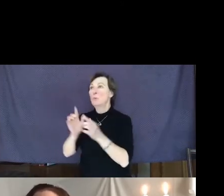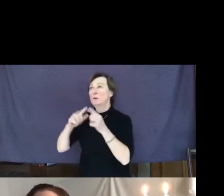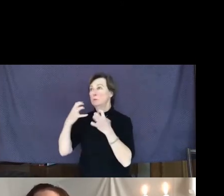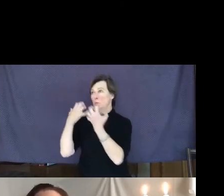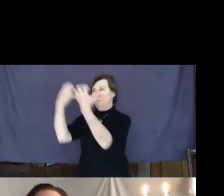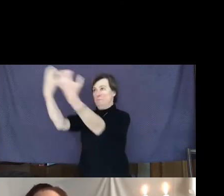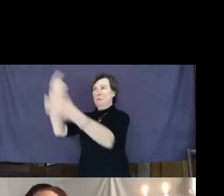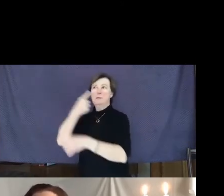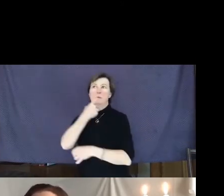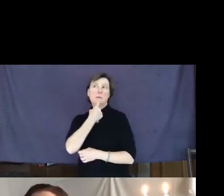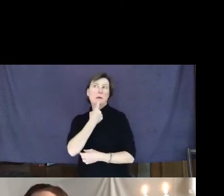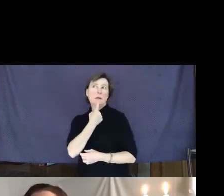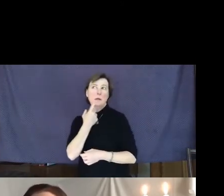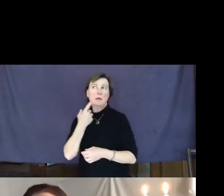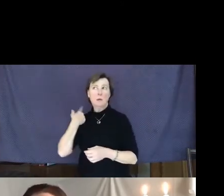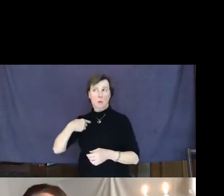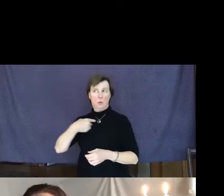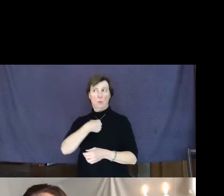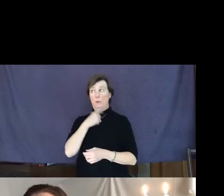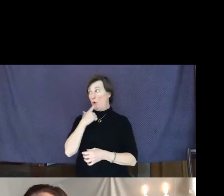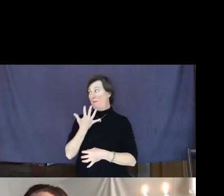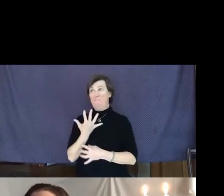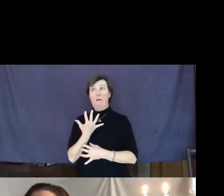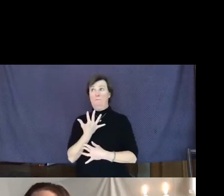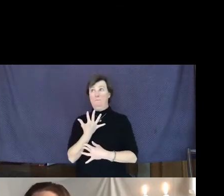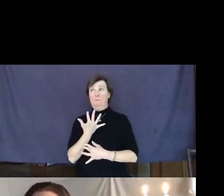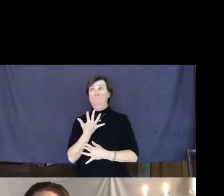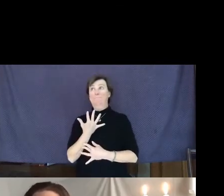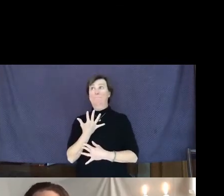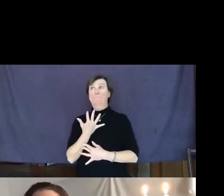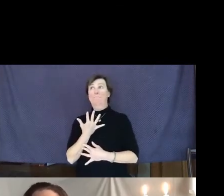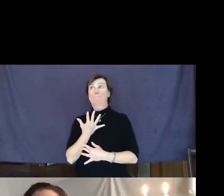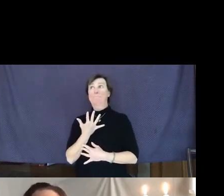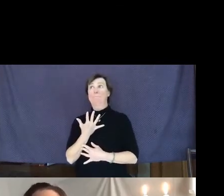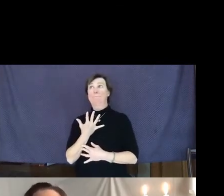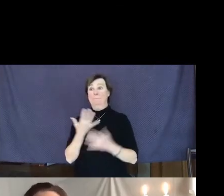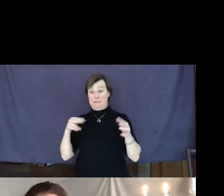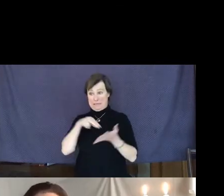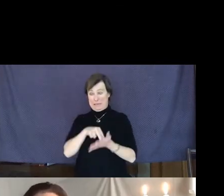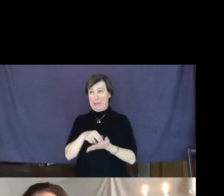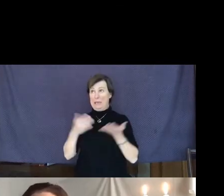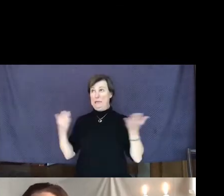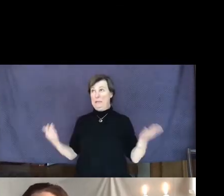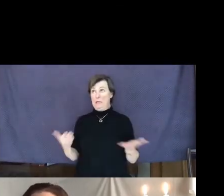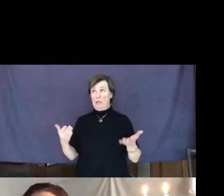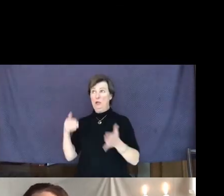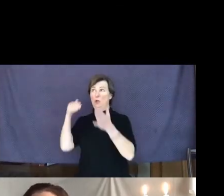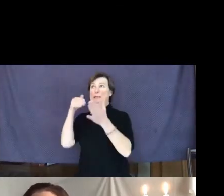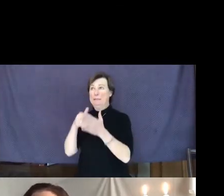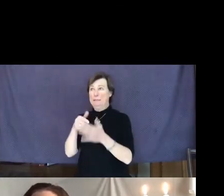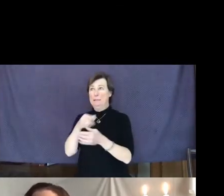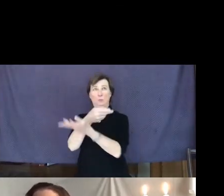"We are only five that stand here against you, but